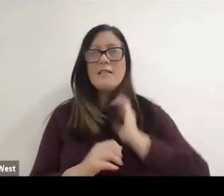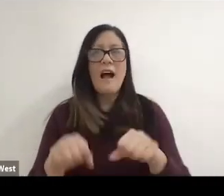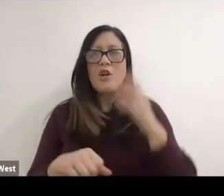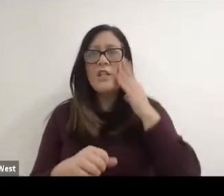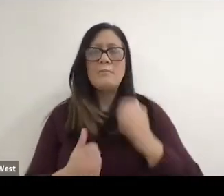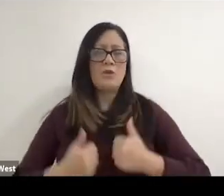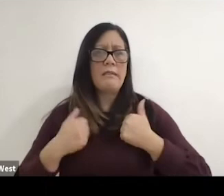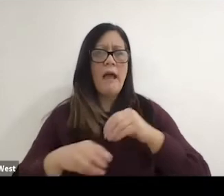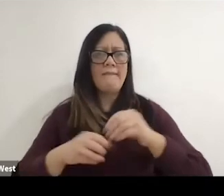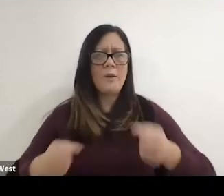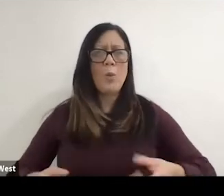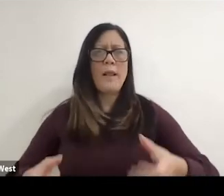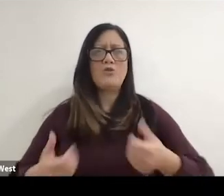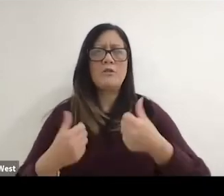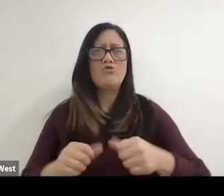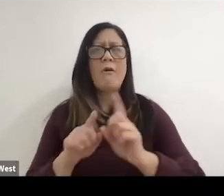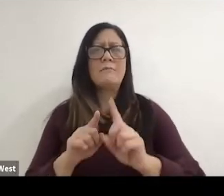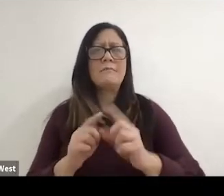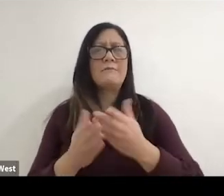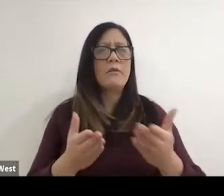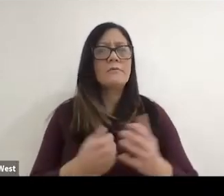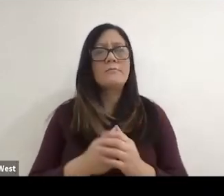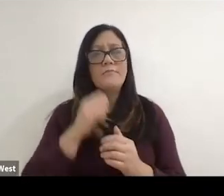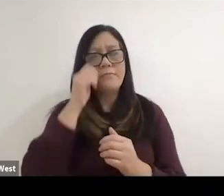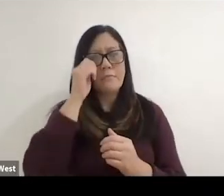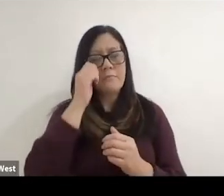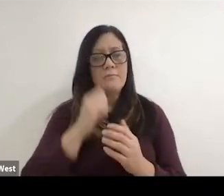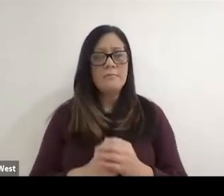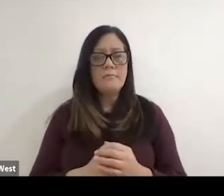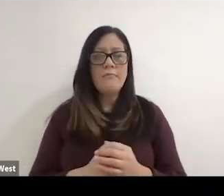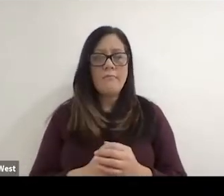life in a wheelchair and do some of these different things and so.